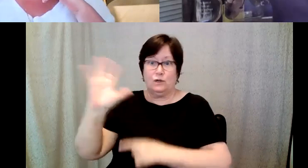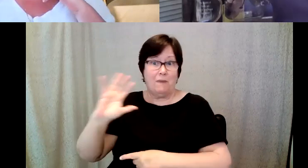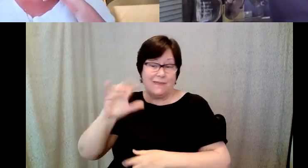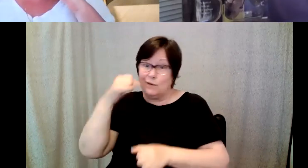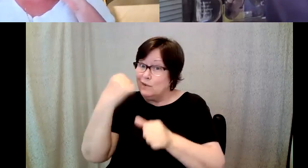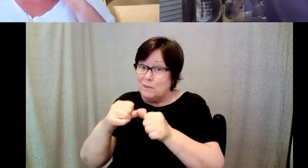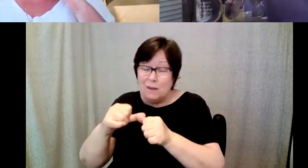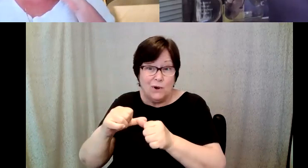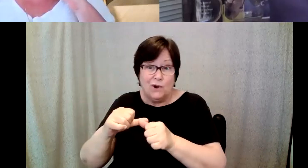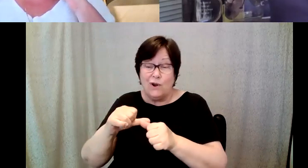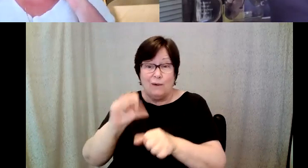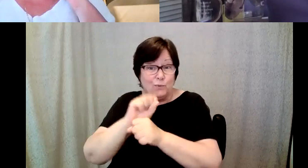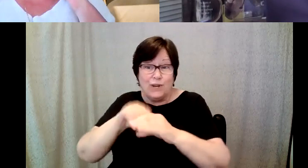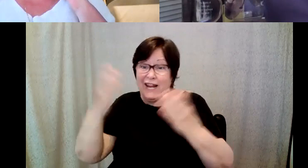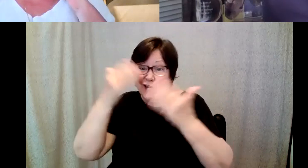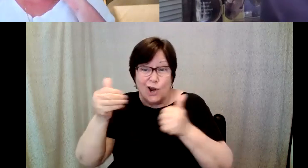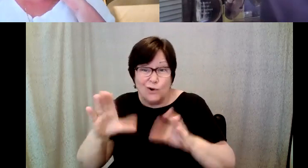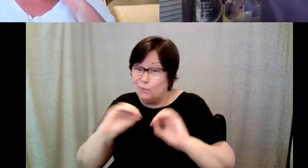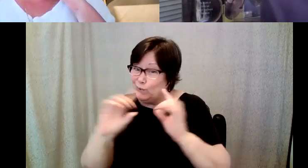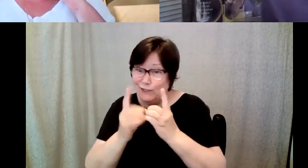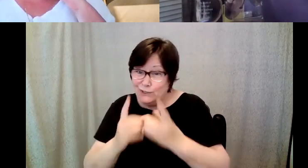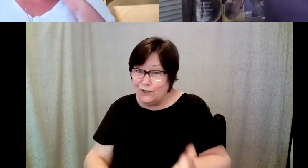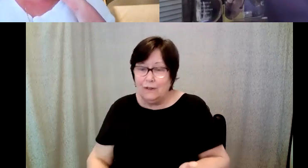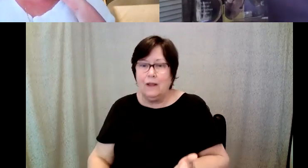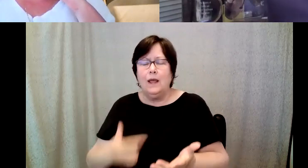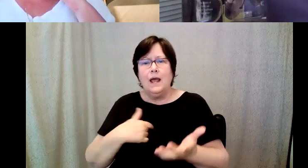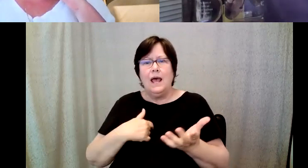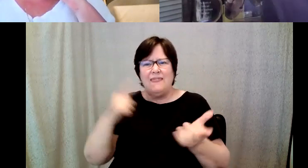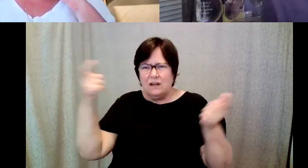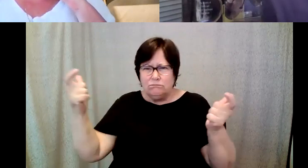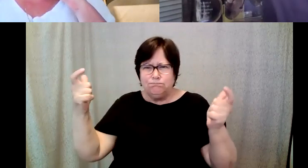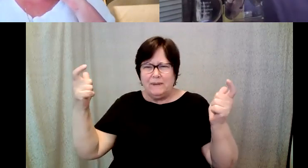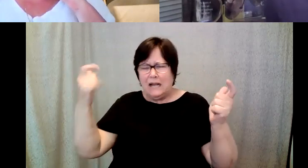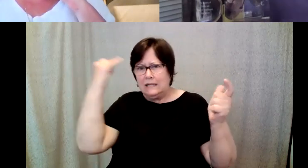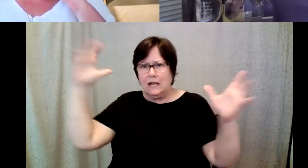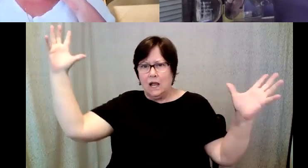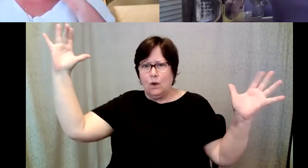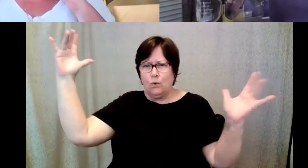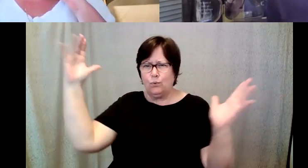in the dark room and I, and I had a capacity to make it simple and I guess, I had a capacity